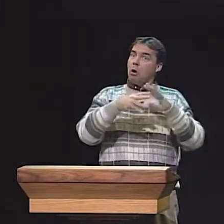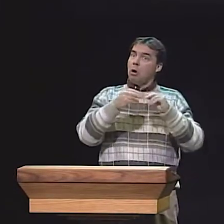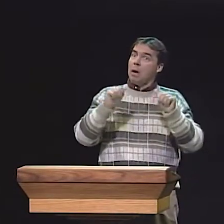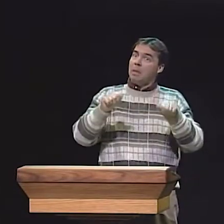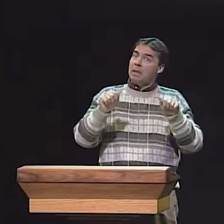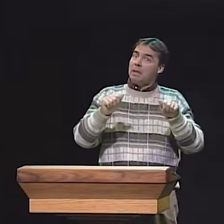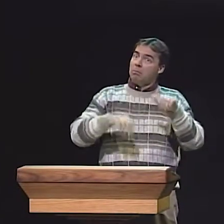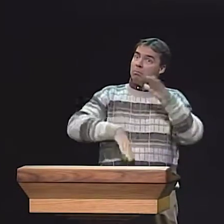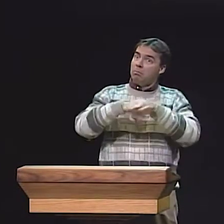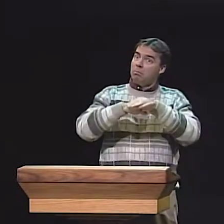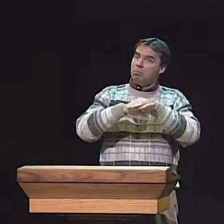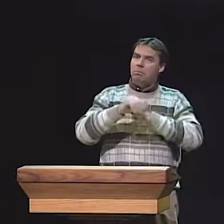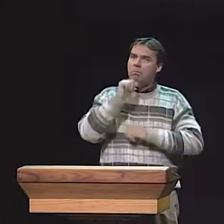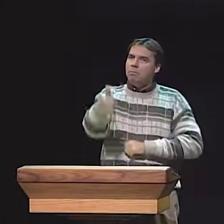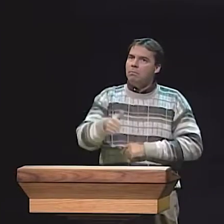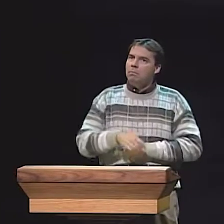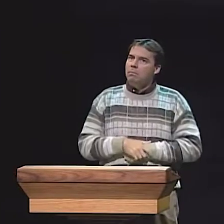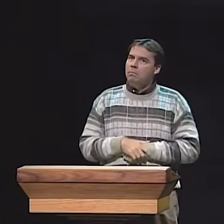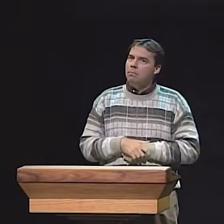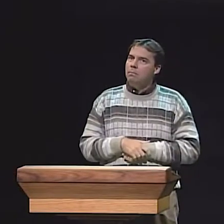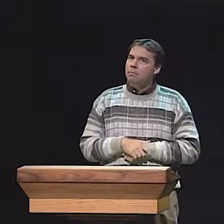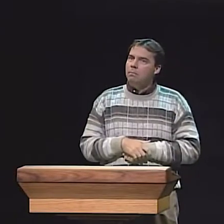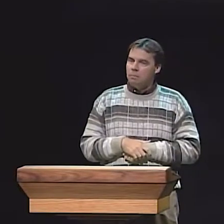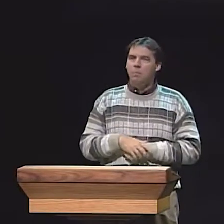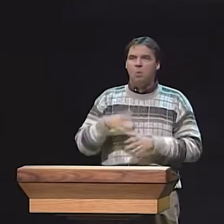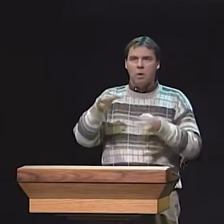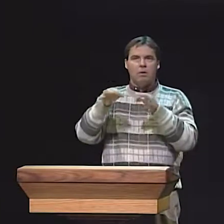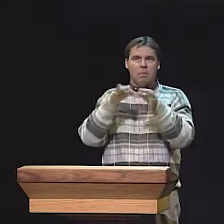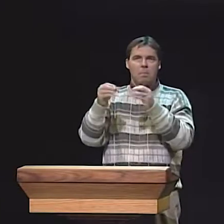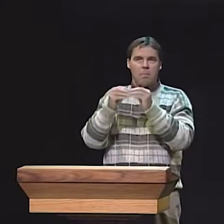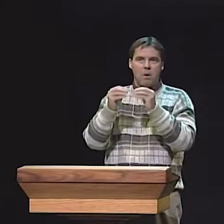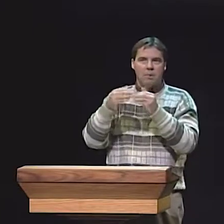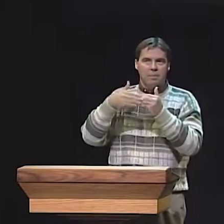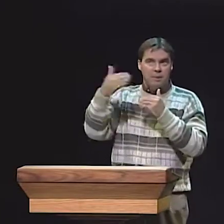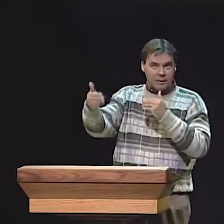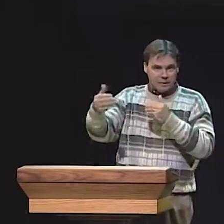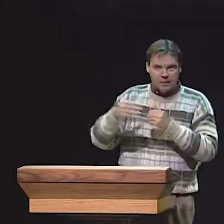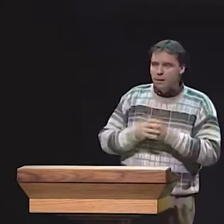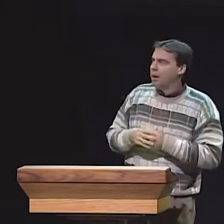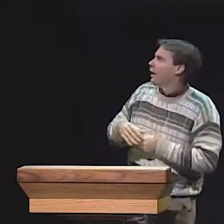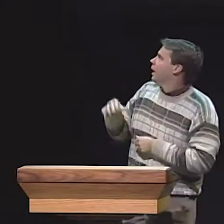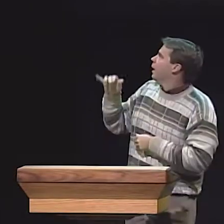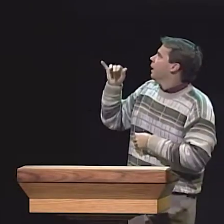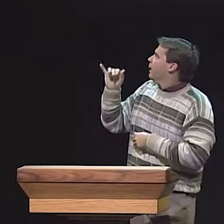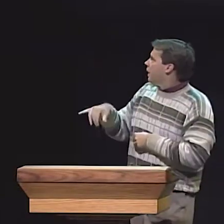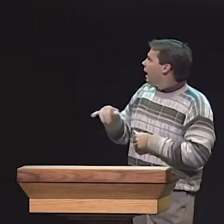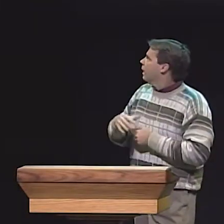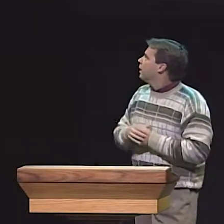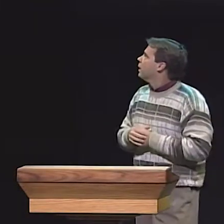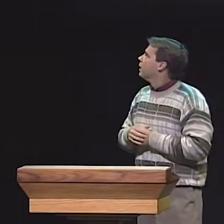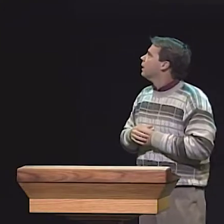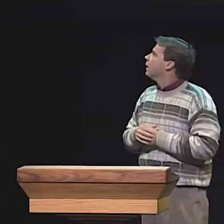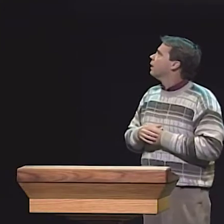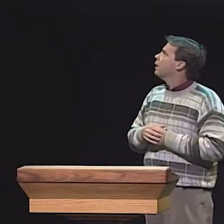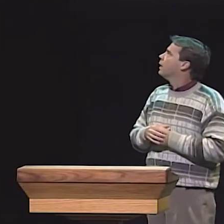WE THOUGHT THAT THE DEAF CHILDREN WHO HAD DEAF PARENTS WERE COMPLETELY COMPETENT, BUT THEY WEREN'T YET.